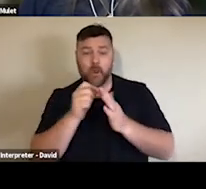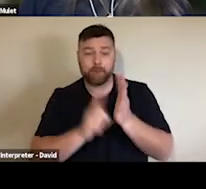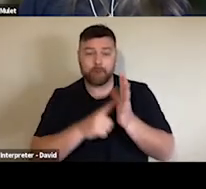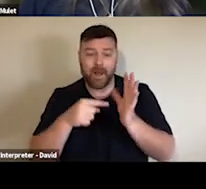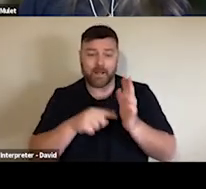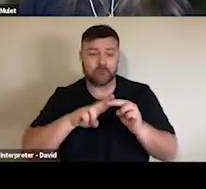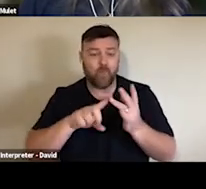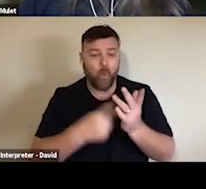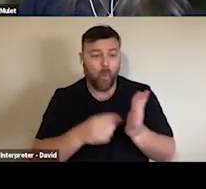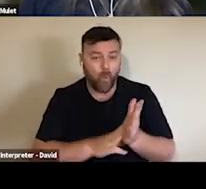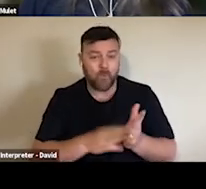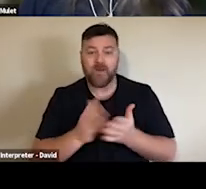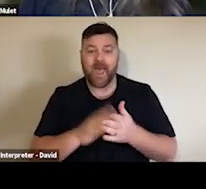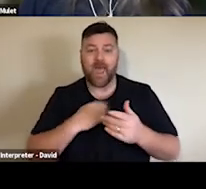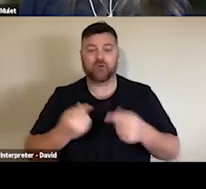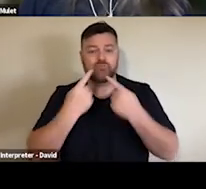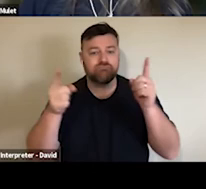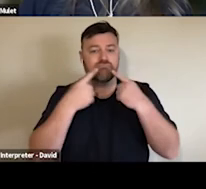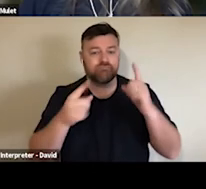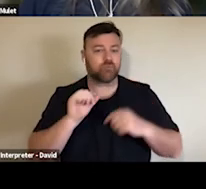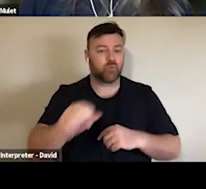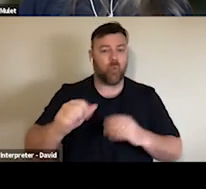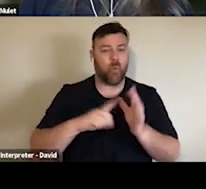In terms of what we're going to be looking more deeply at in the study in Australia in